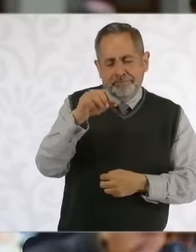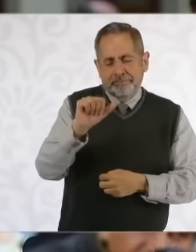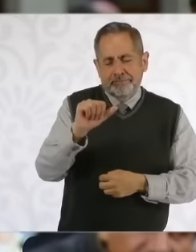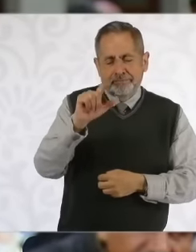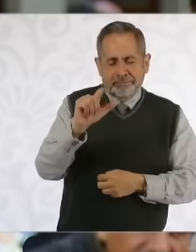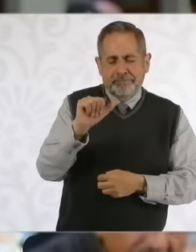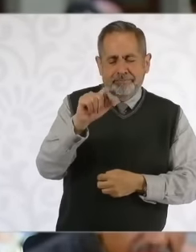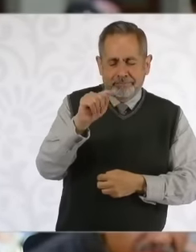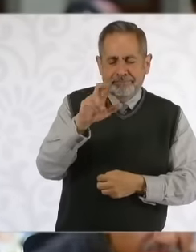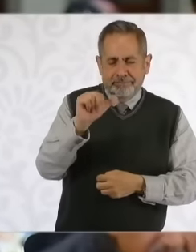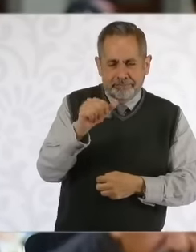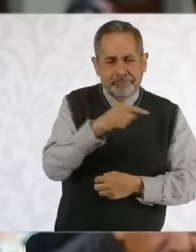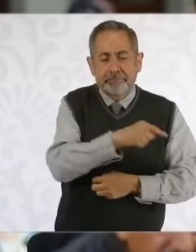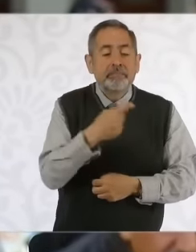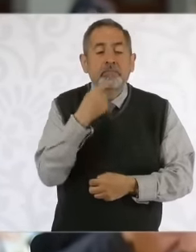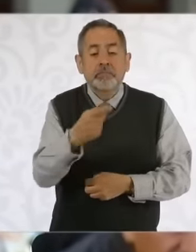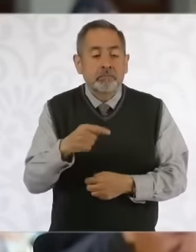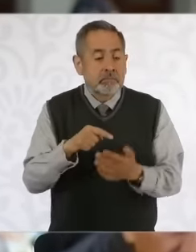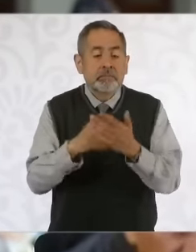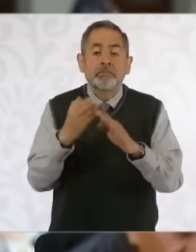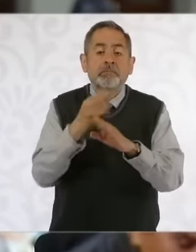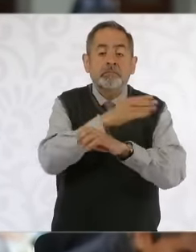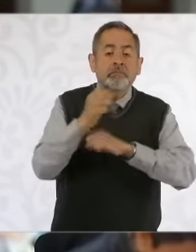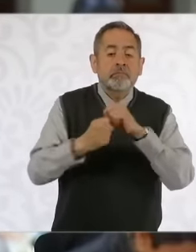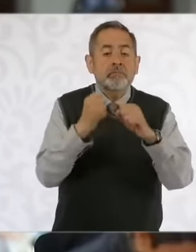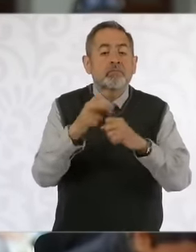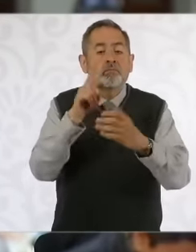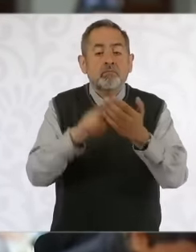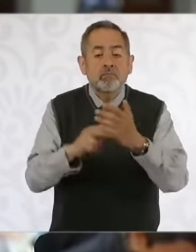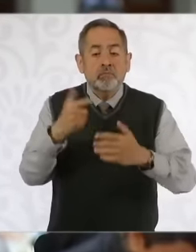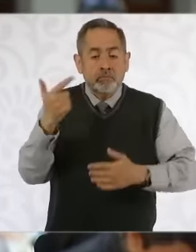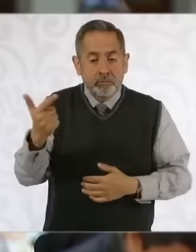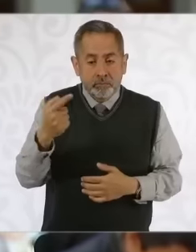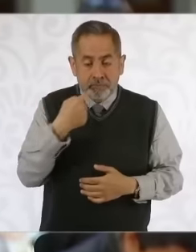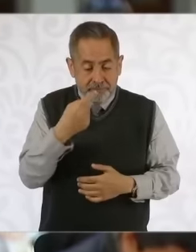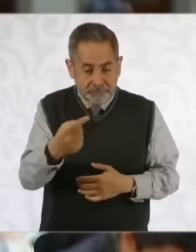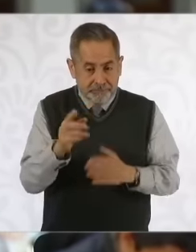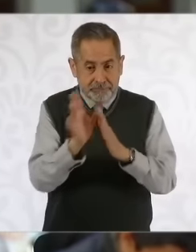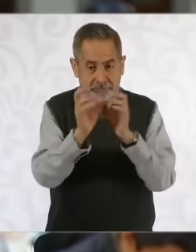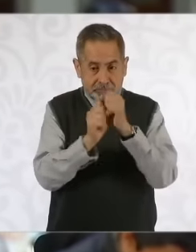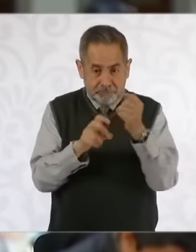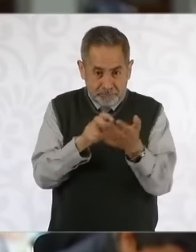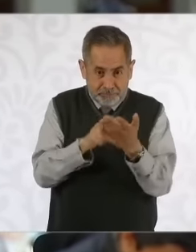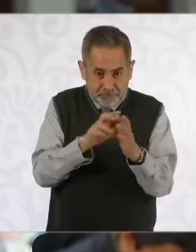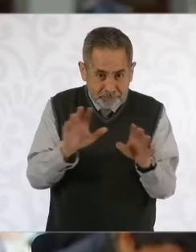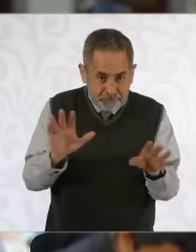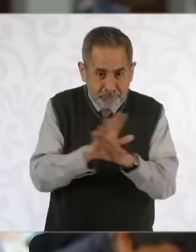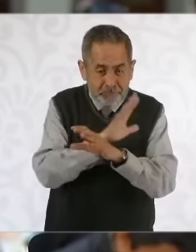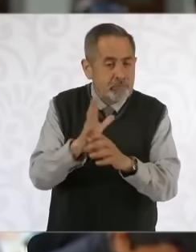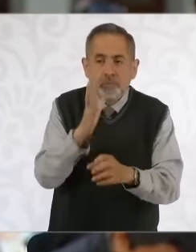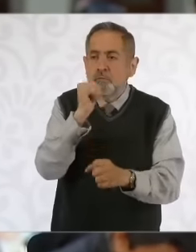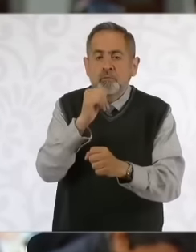recognizes that in 2007 it was determined that a constitutional reform could not be challenged through